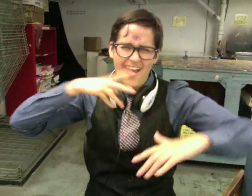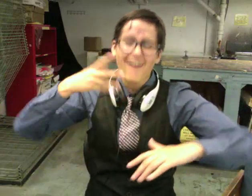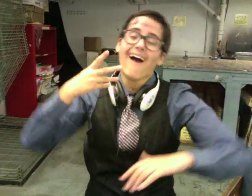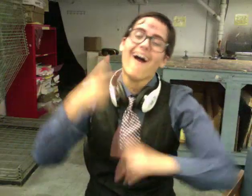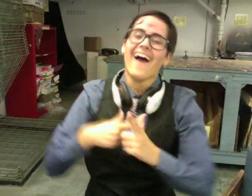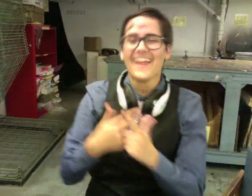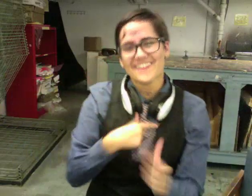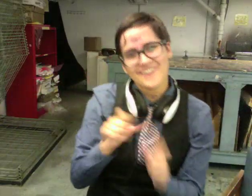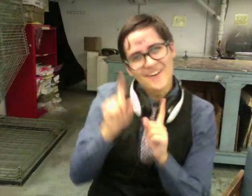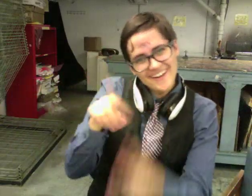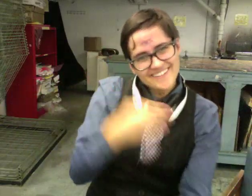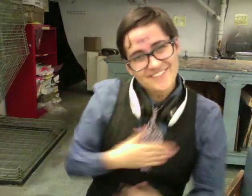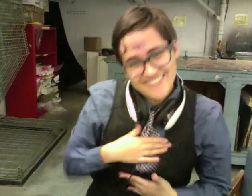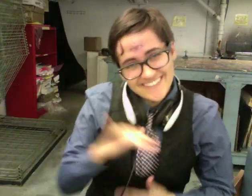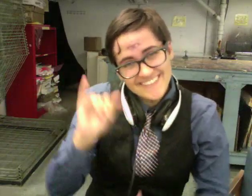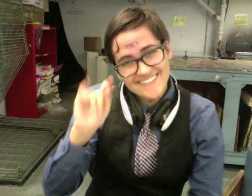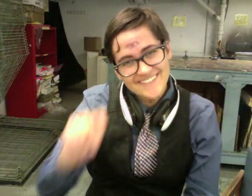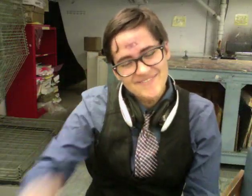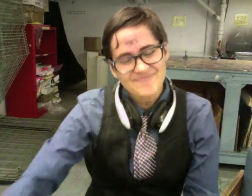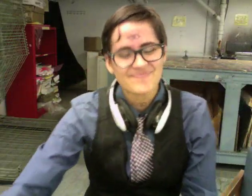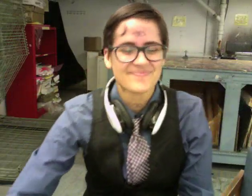waterfront experience.